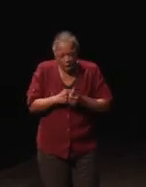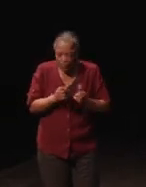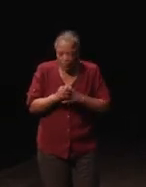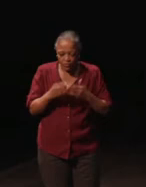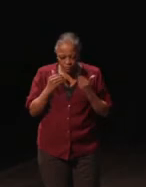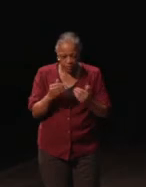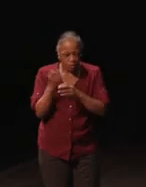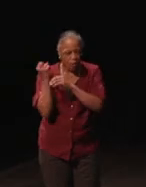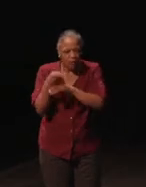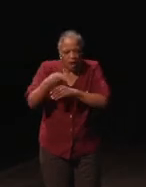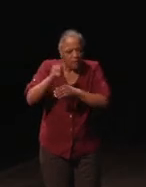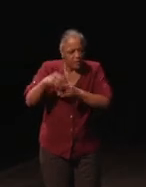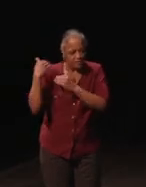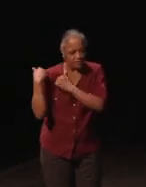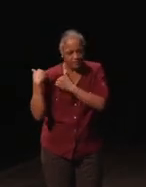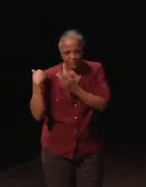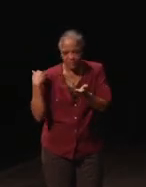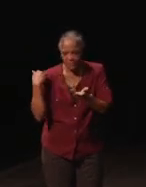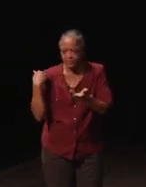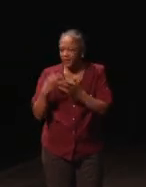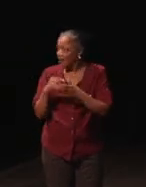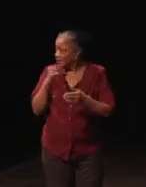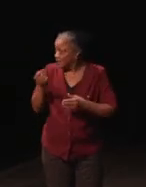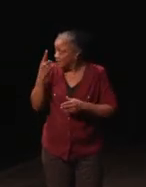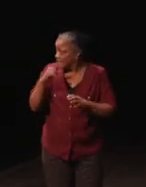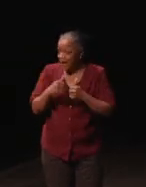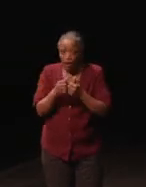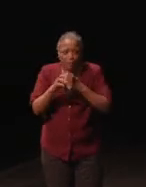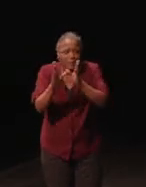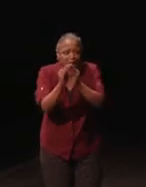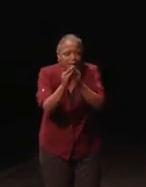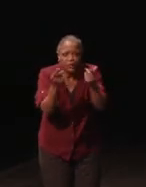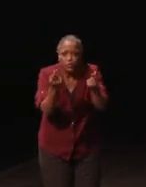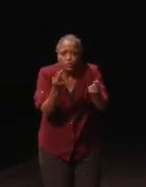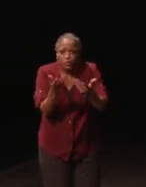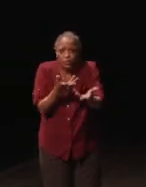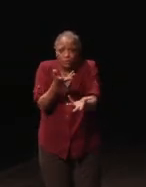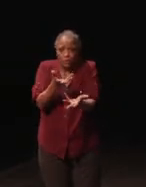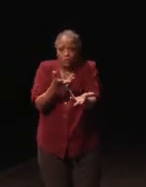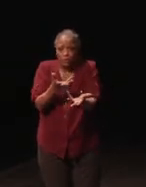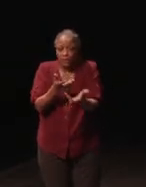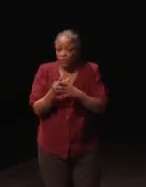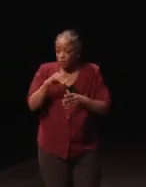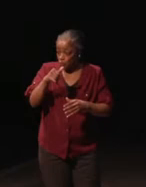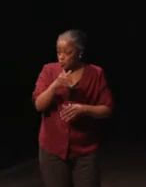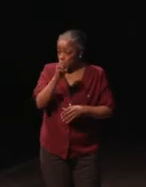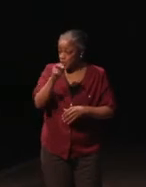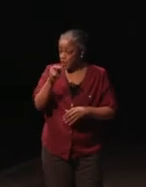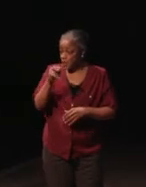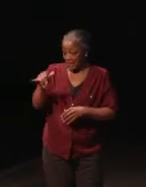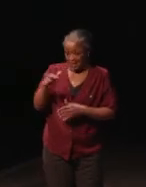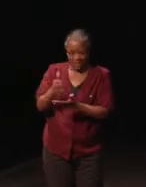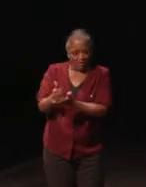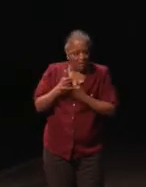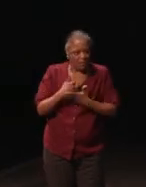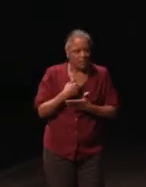Because I didn't understand how to deal with meetings or anything. So, she really helps me and also pull me